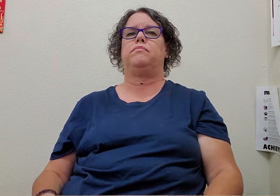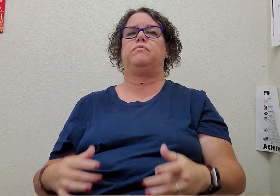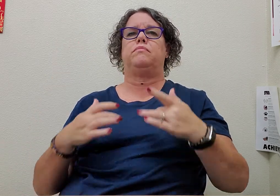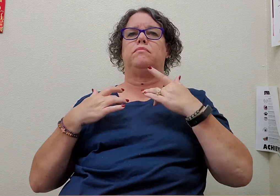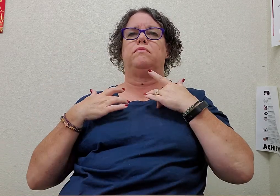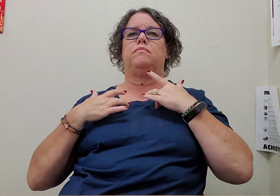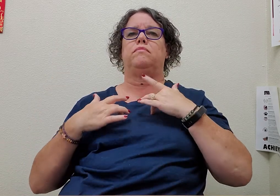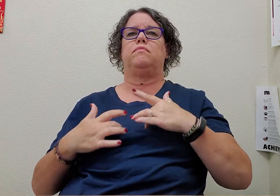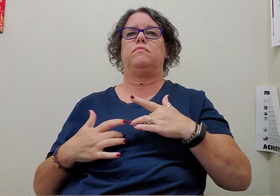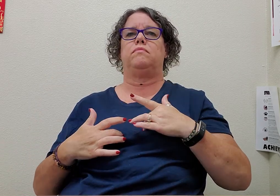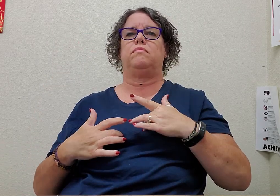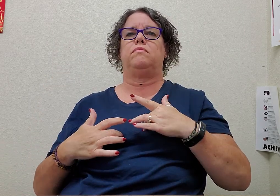depressed